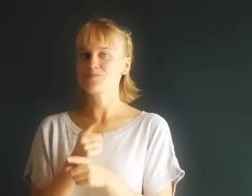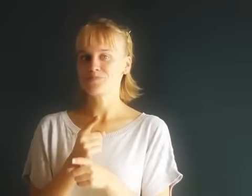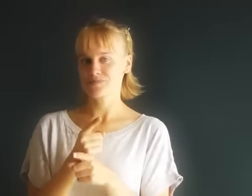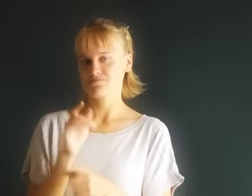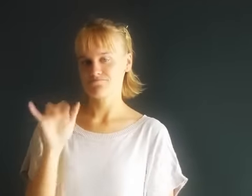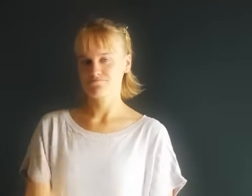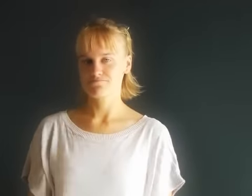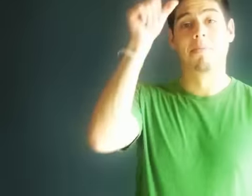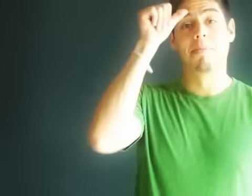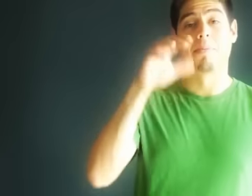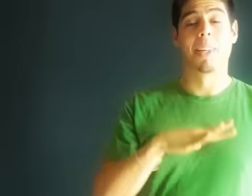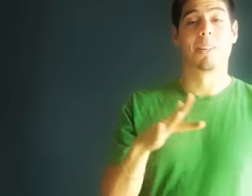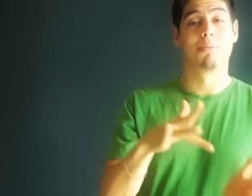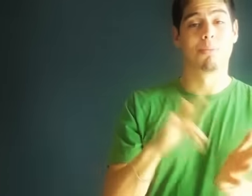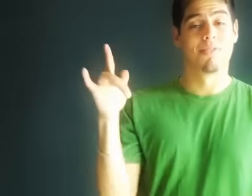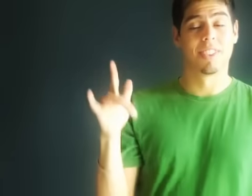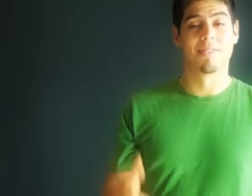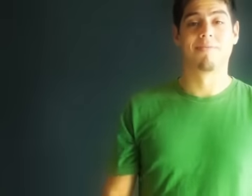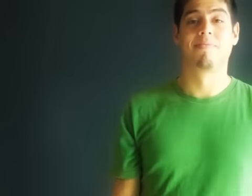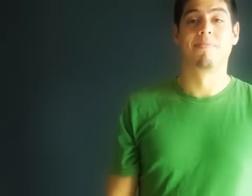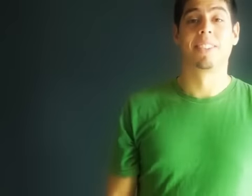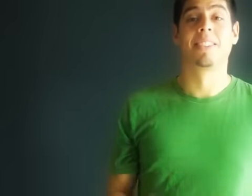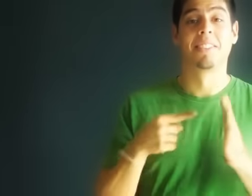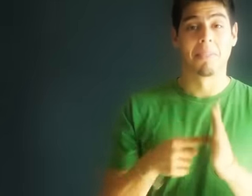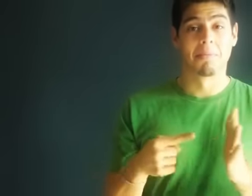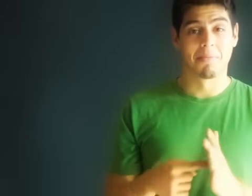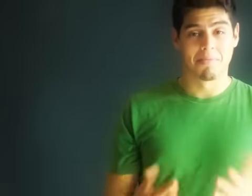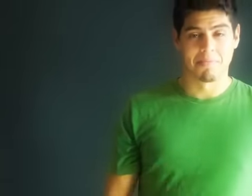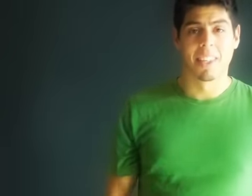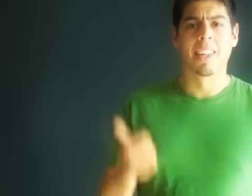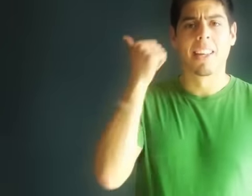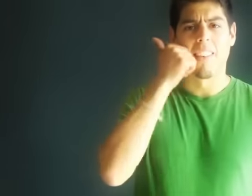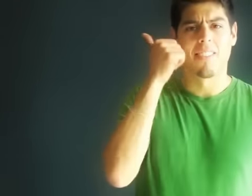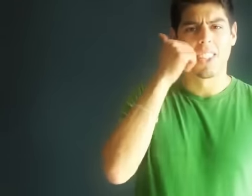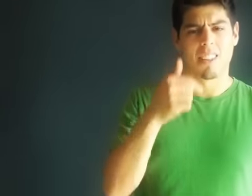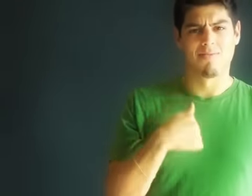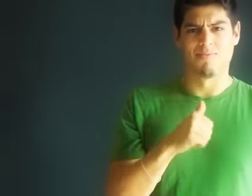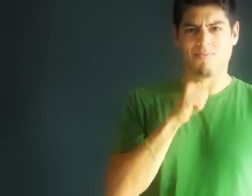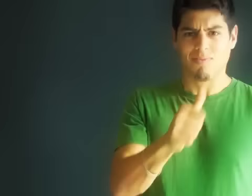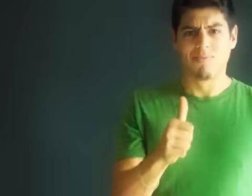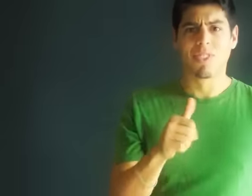An example of male privilege is when men